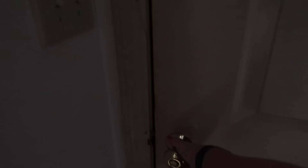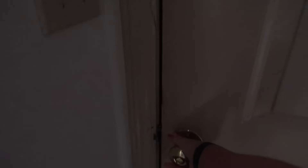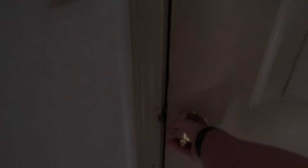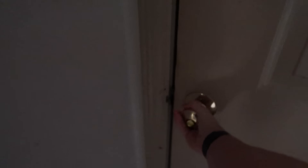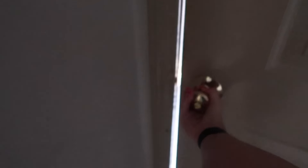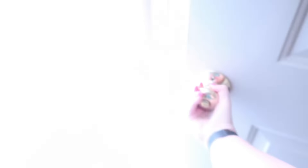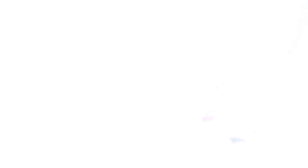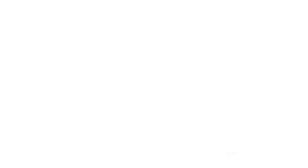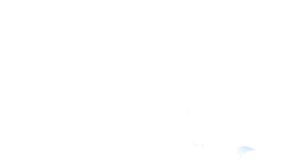[door opens]